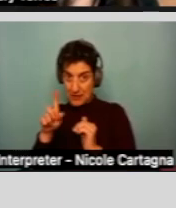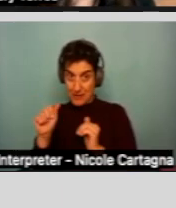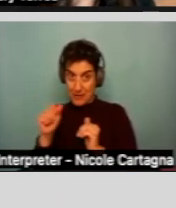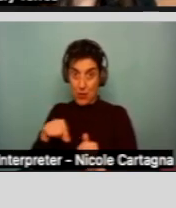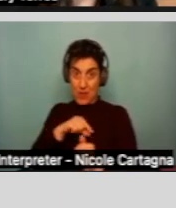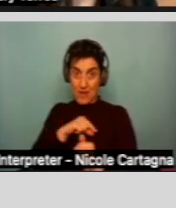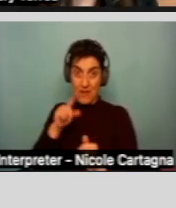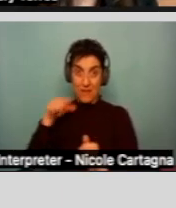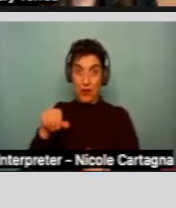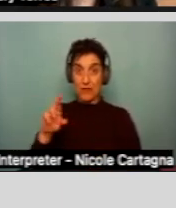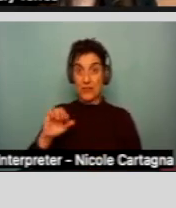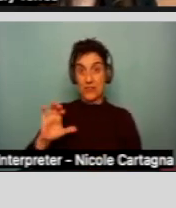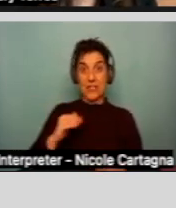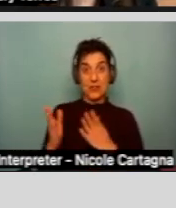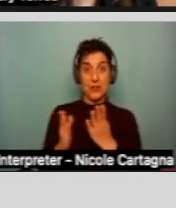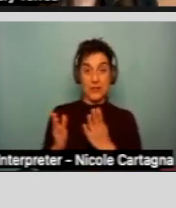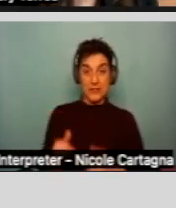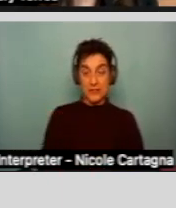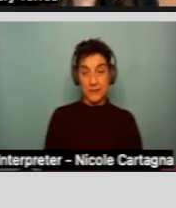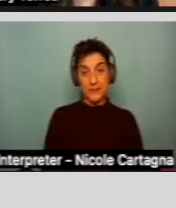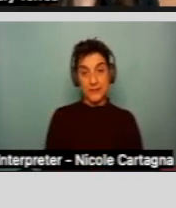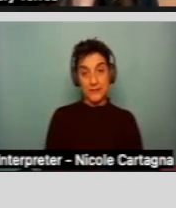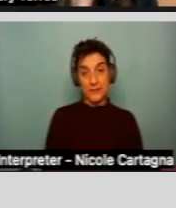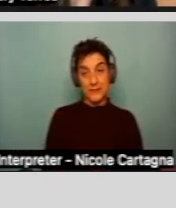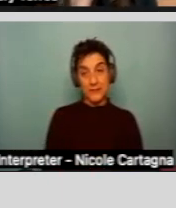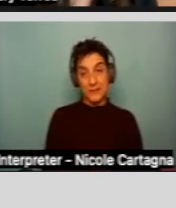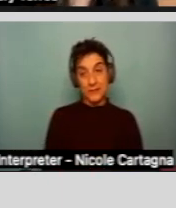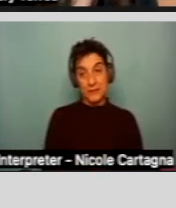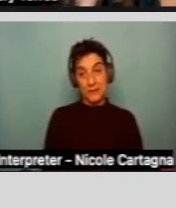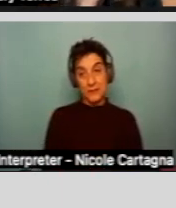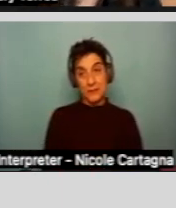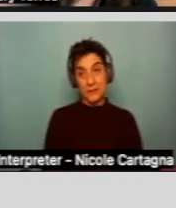center services. Next slide.